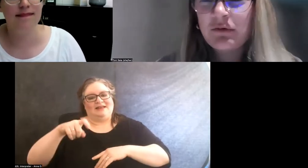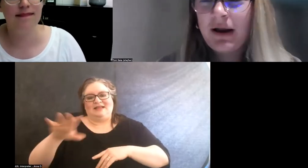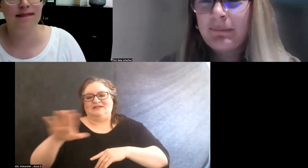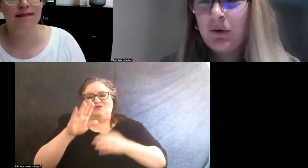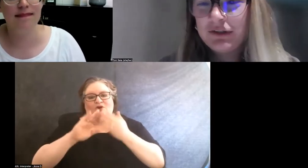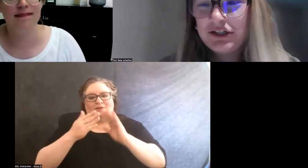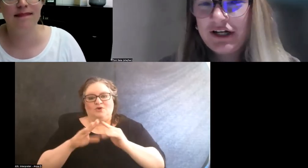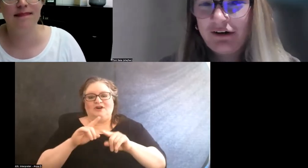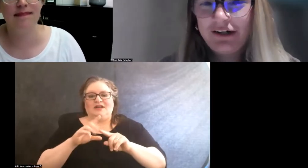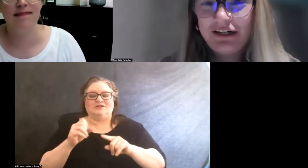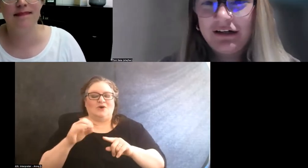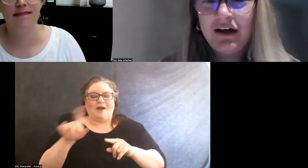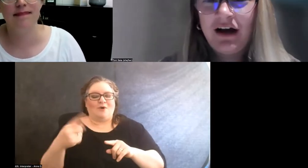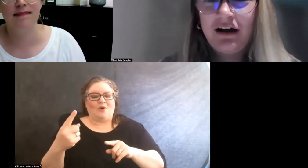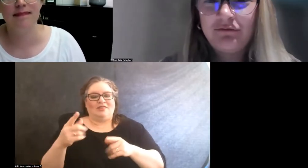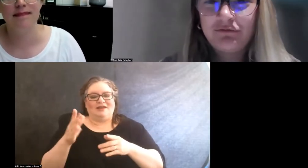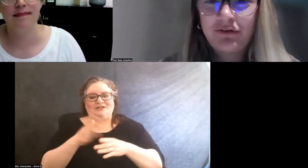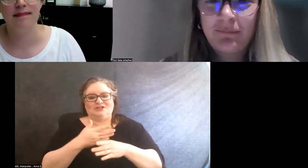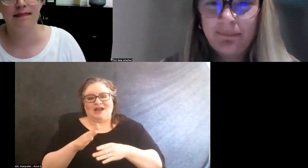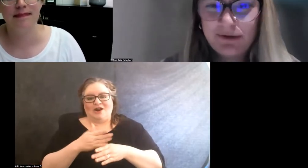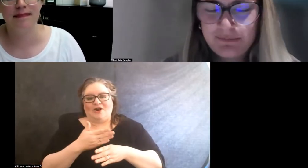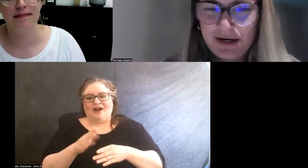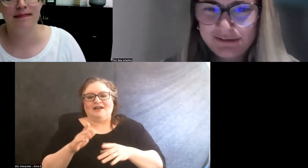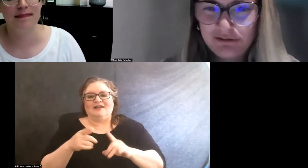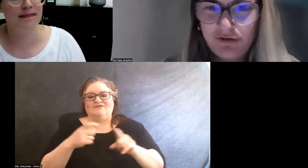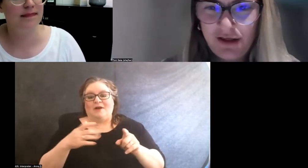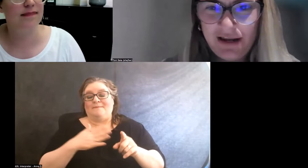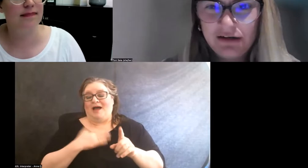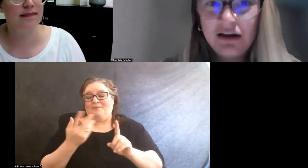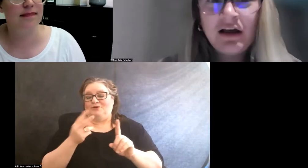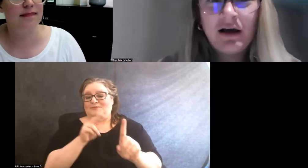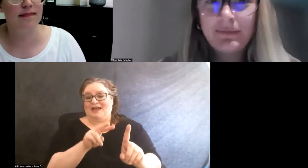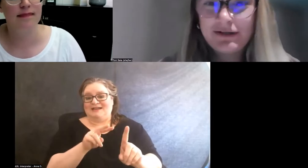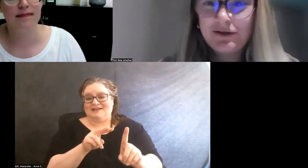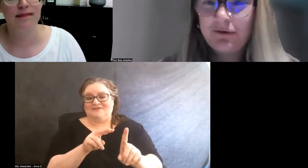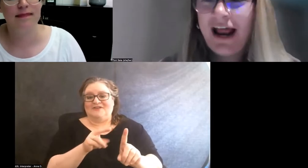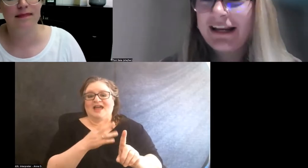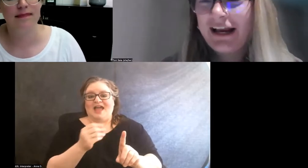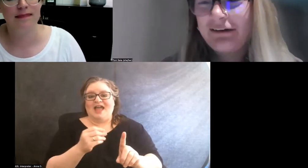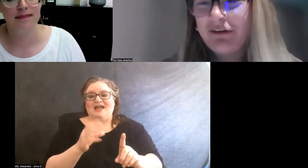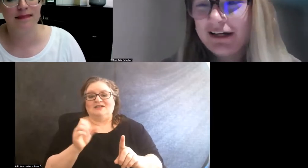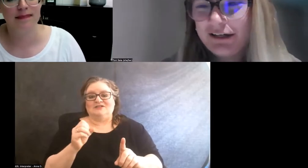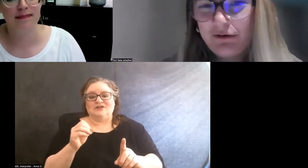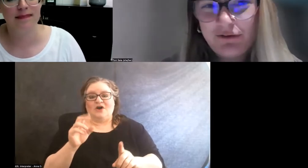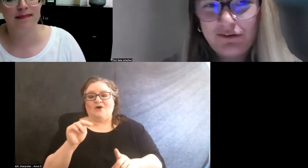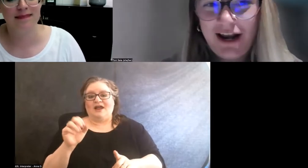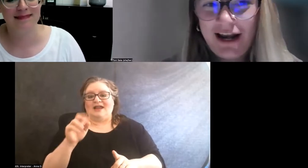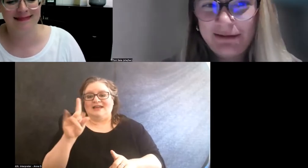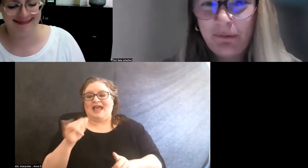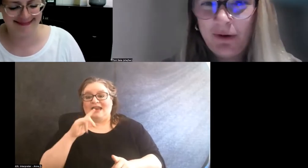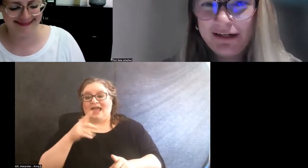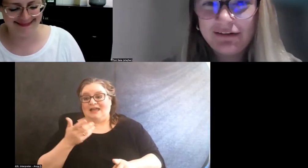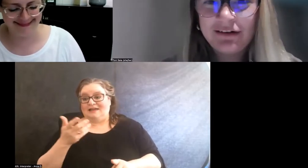So I'm only sharing from my perspective. And so Naty, I invite you if there's, at any point,